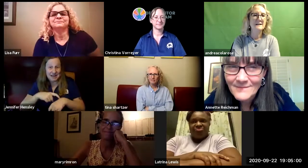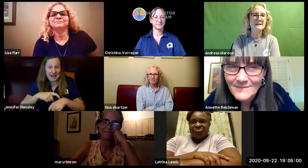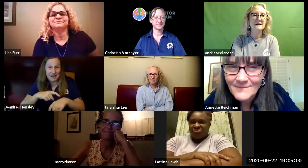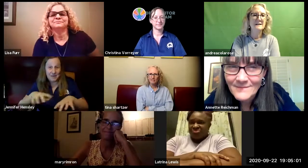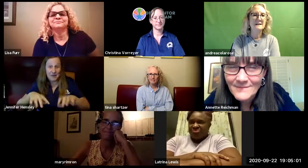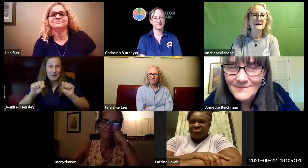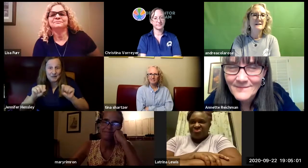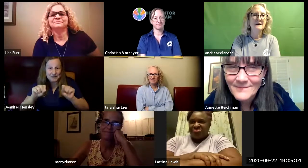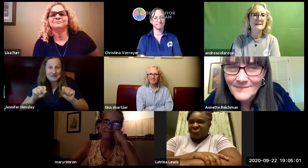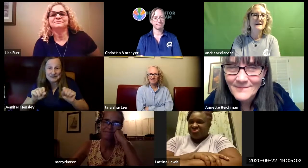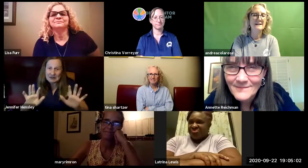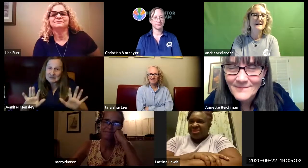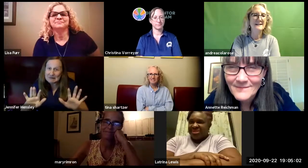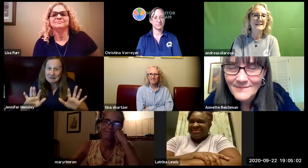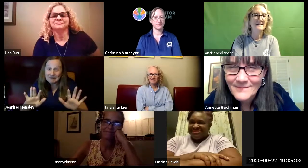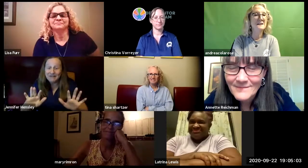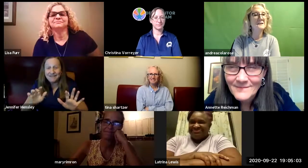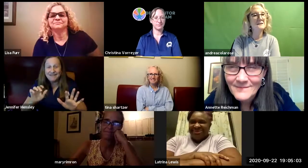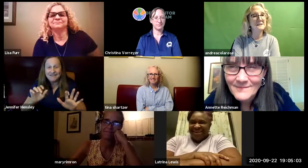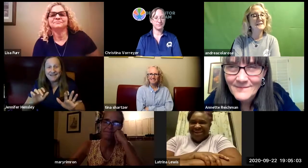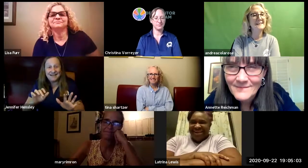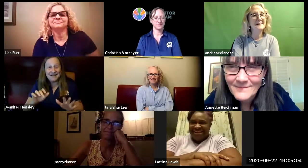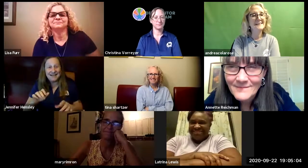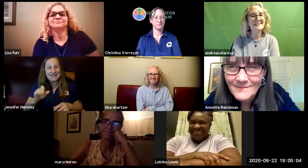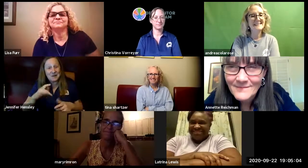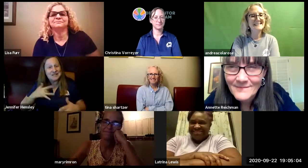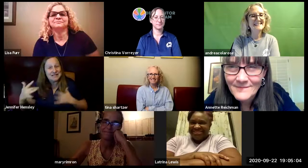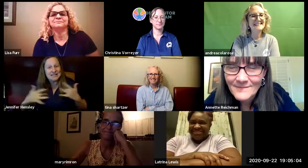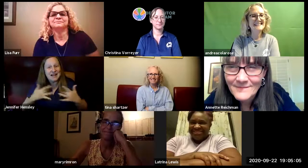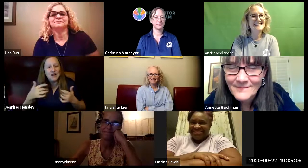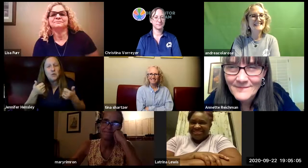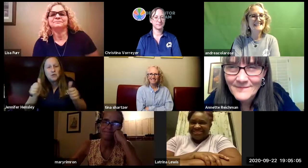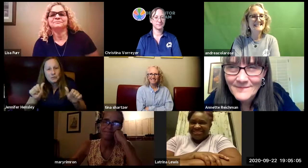happening this week